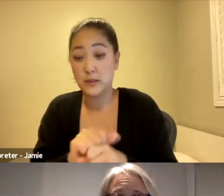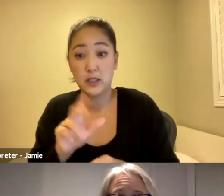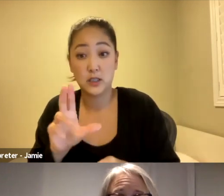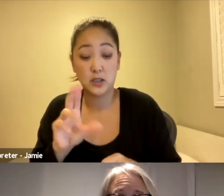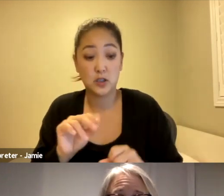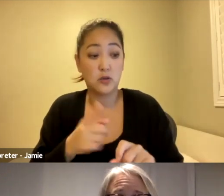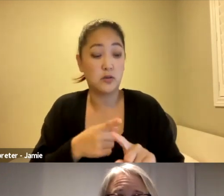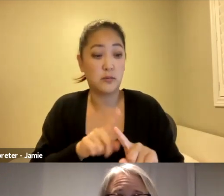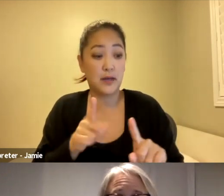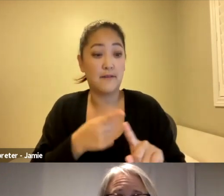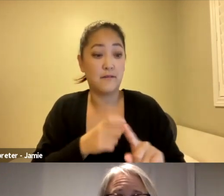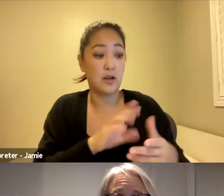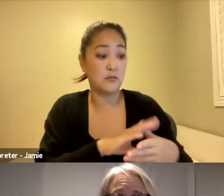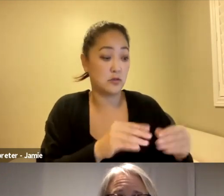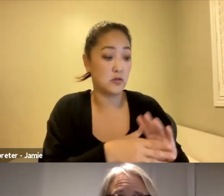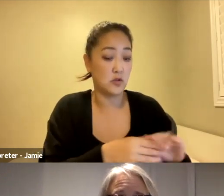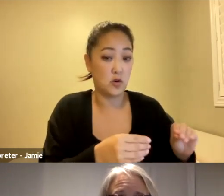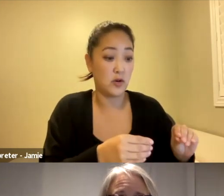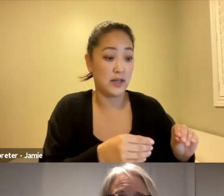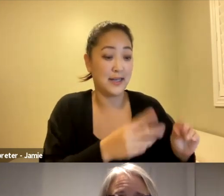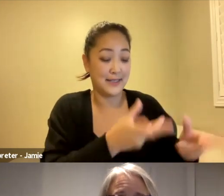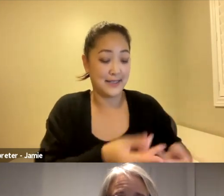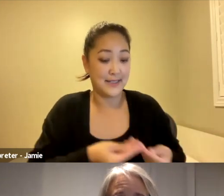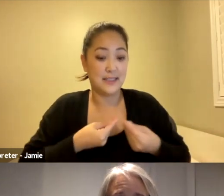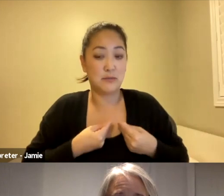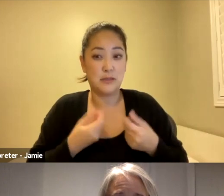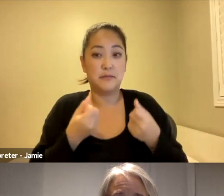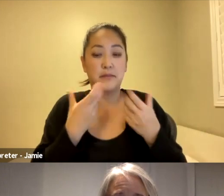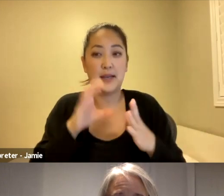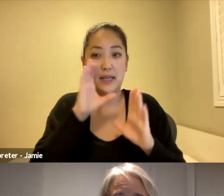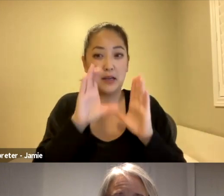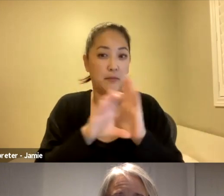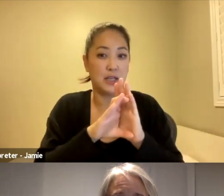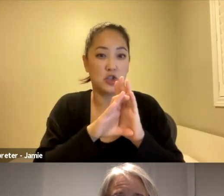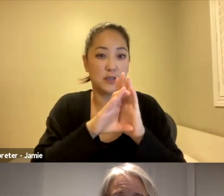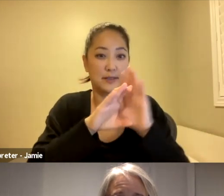finds me full of images because I was living that and I was full of images.